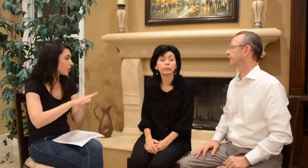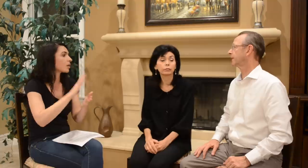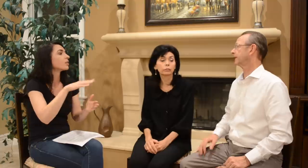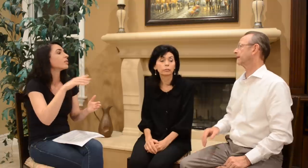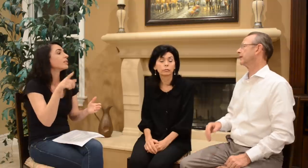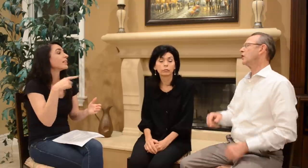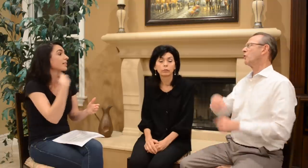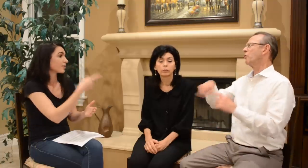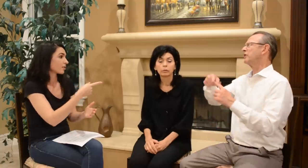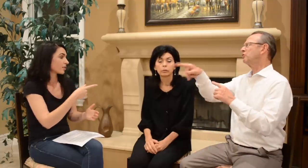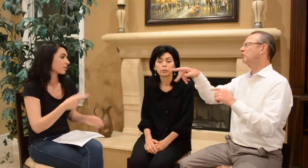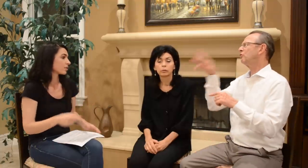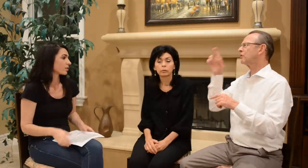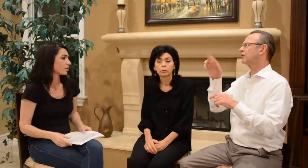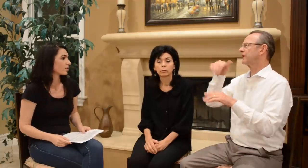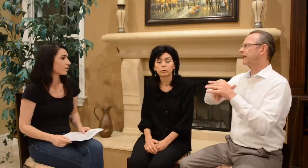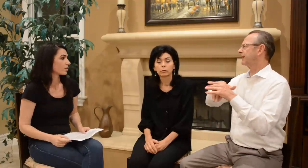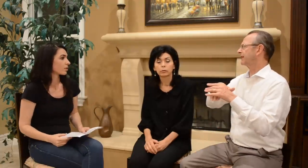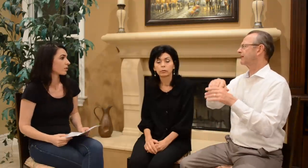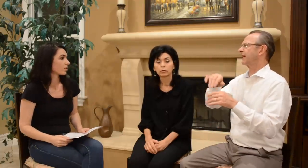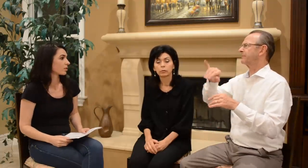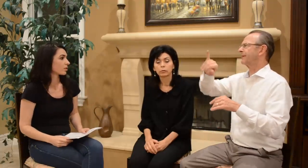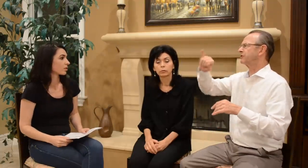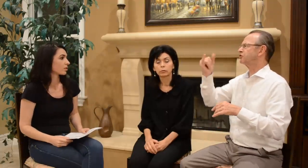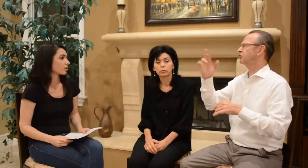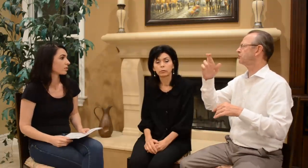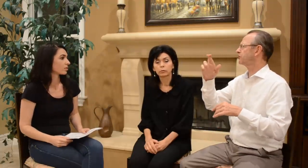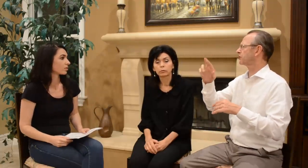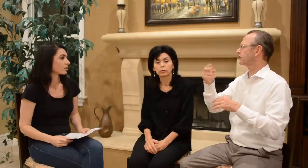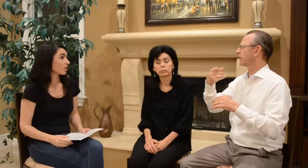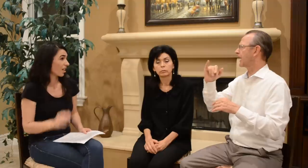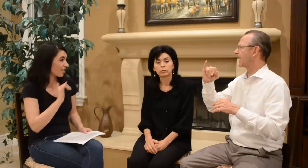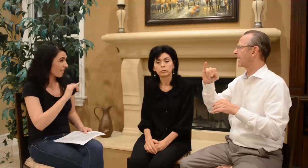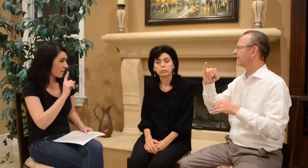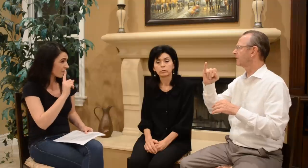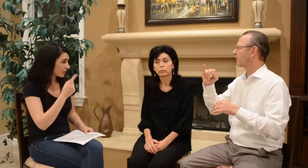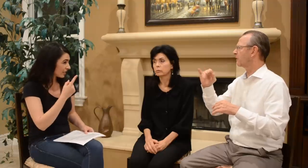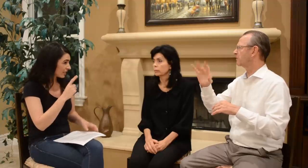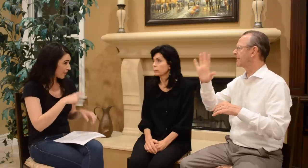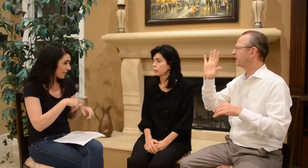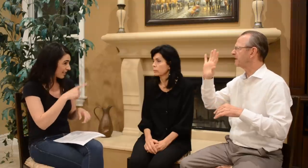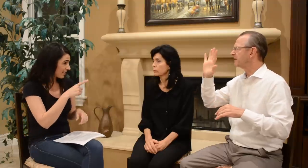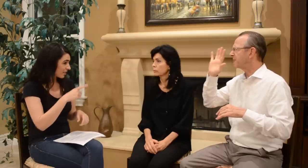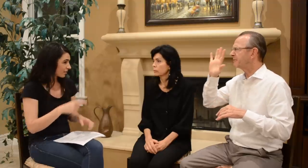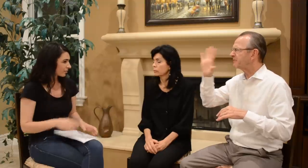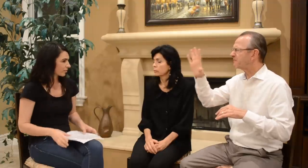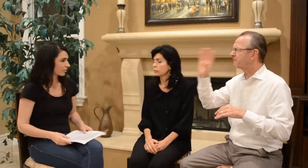Mom: All deaf school. Ashley: …did they tell you? Dad: When you were in Junior High Ashley: Was that the first time you…